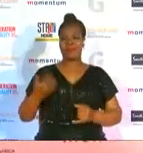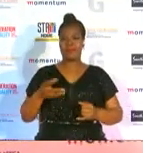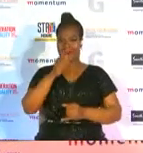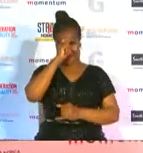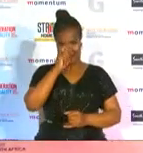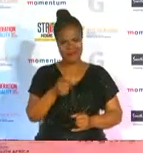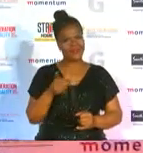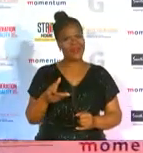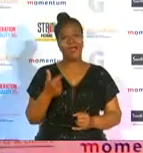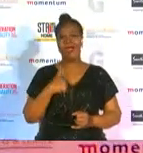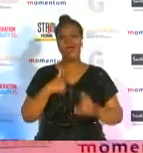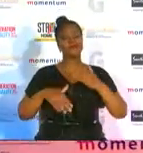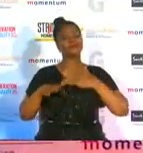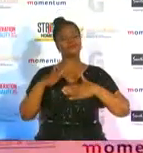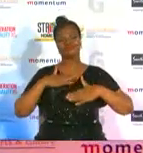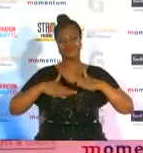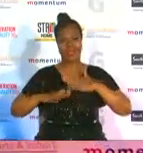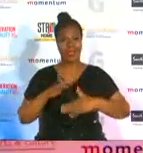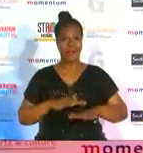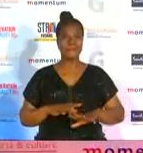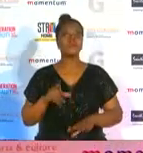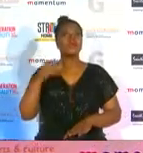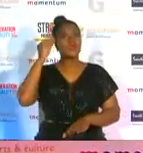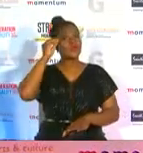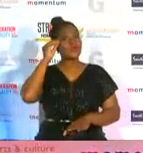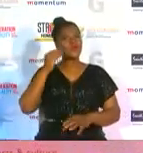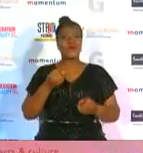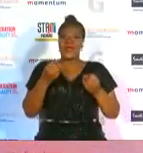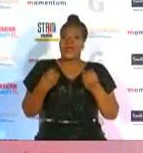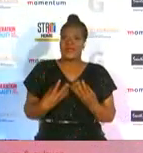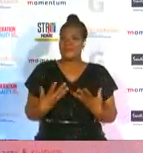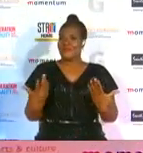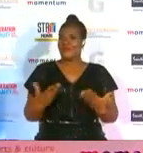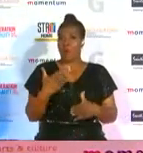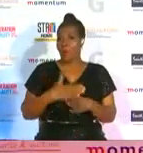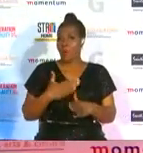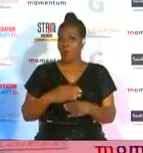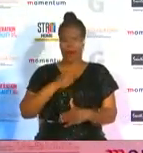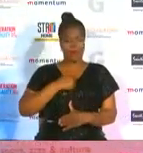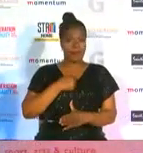i'm so deeply in love with and you know to really be given props for all my hard work i just want to really say thank you to g